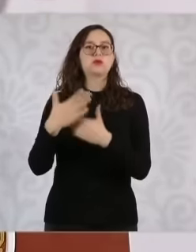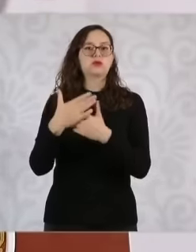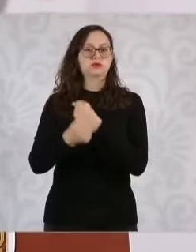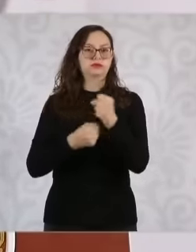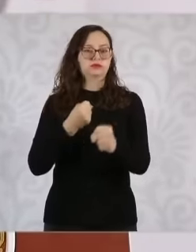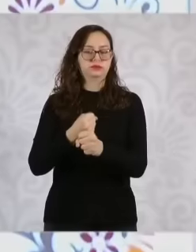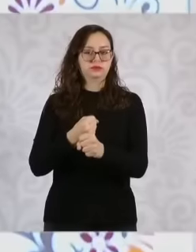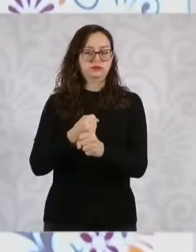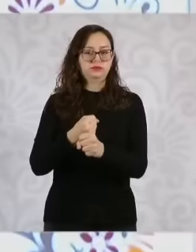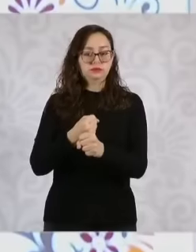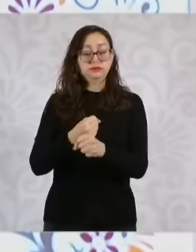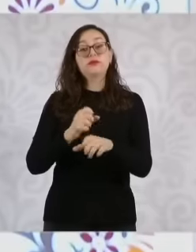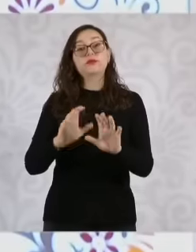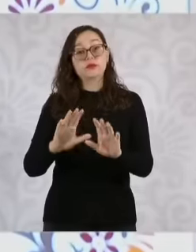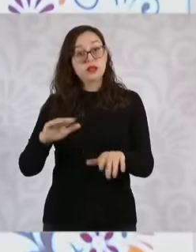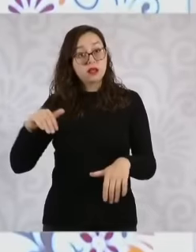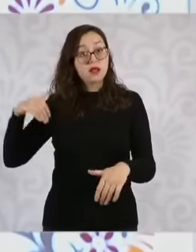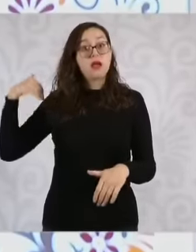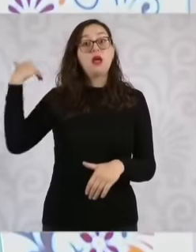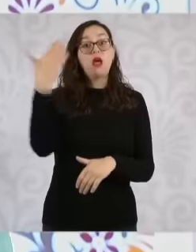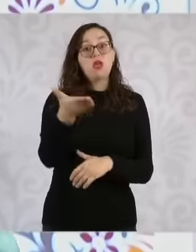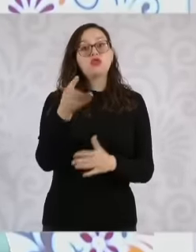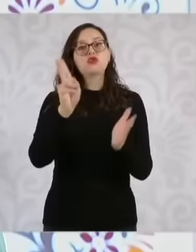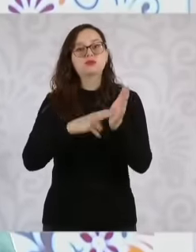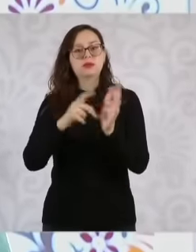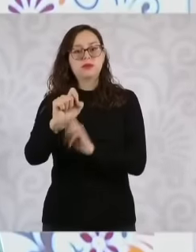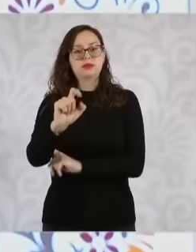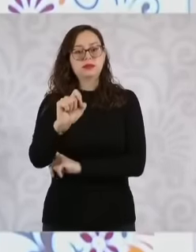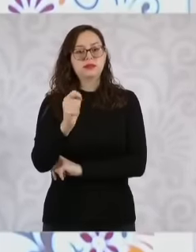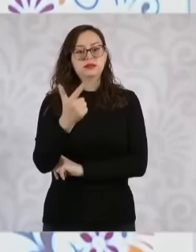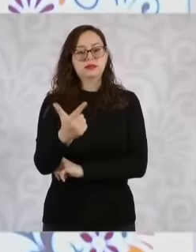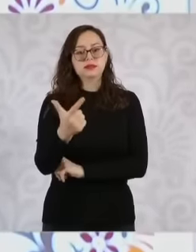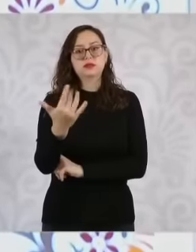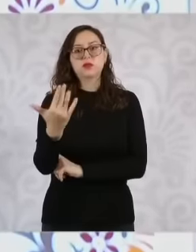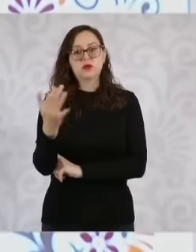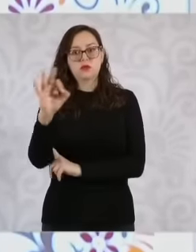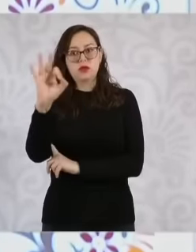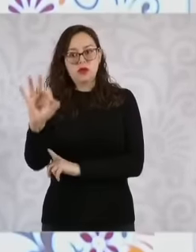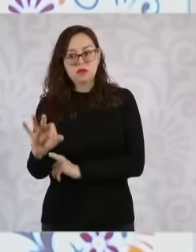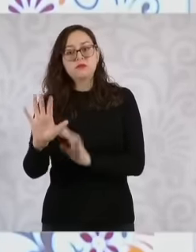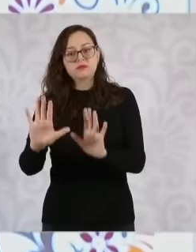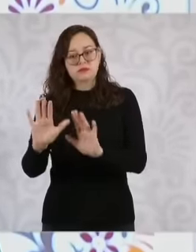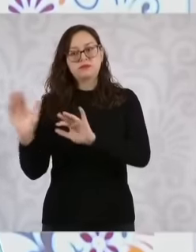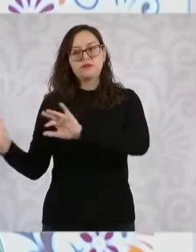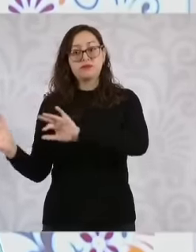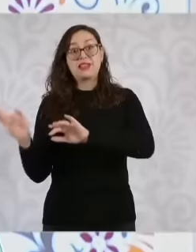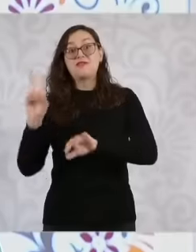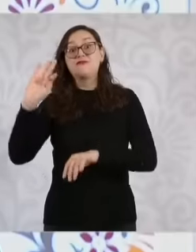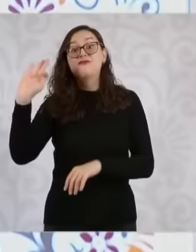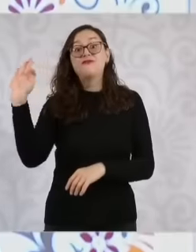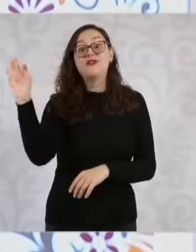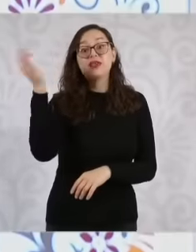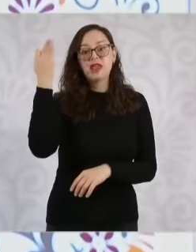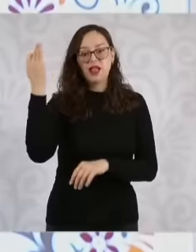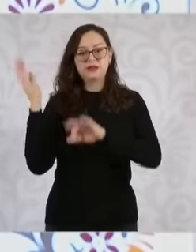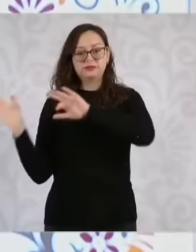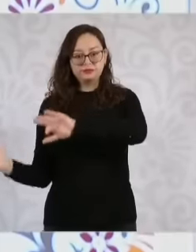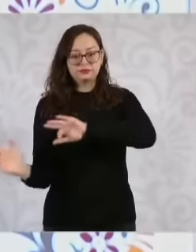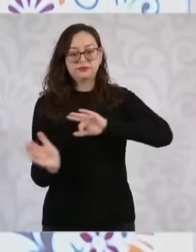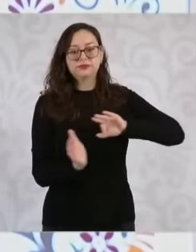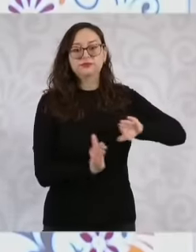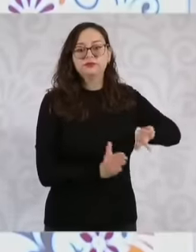Lie in 2027 what happens to the state ones the Constitution says that the